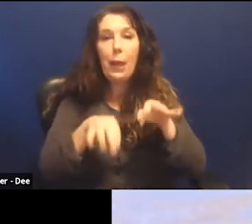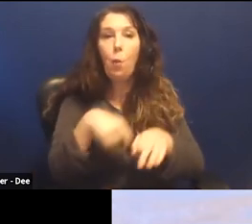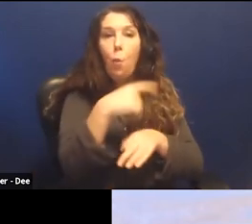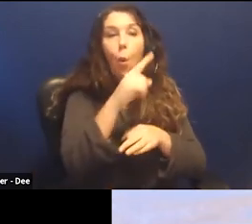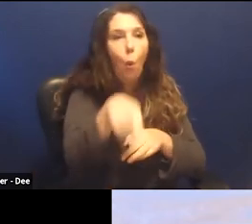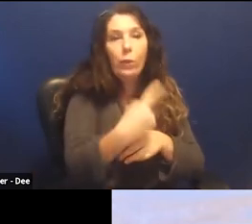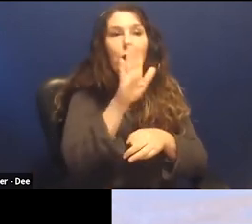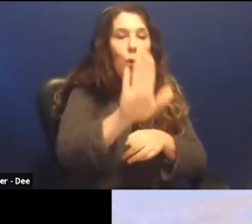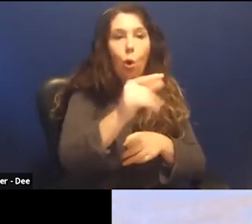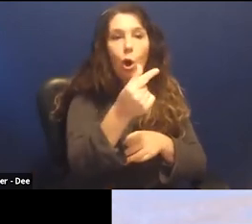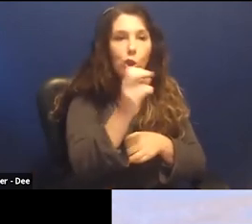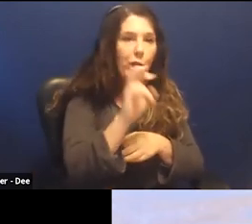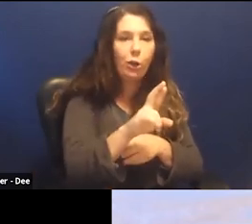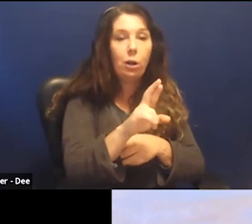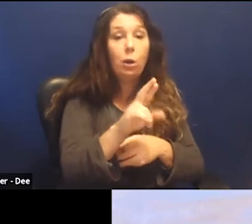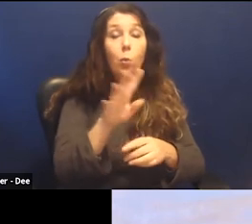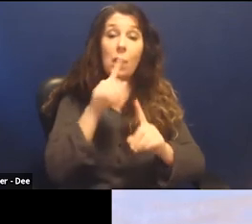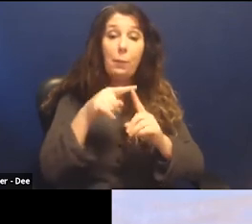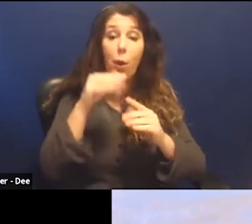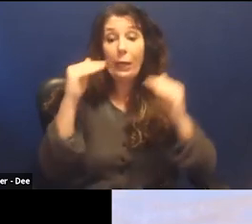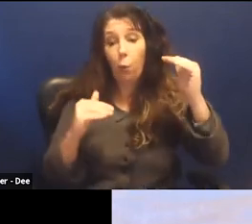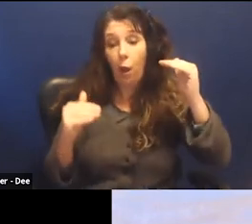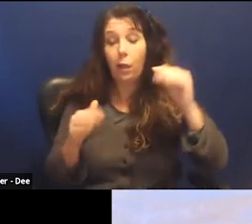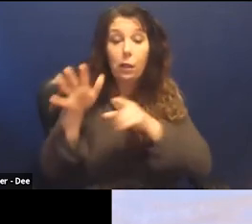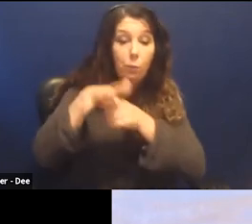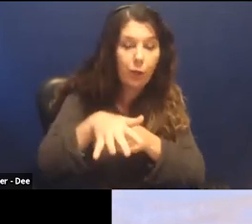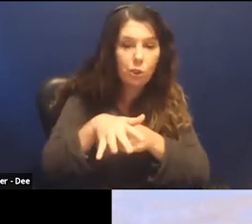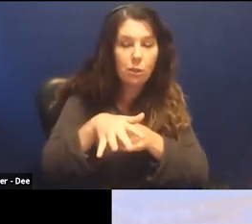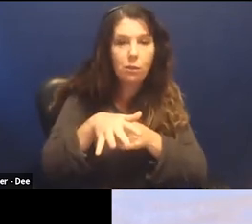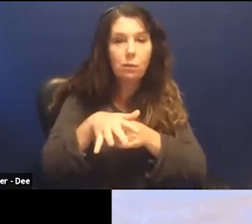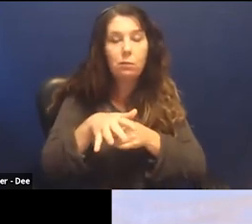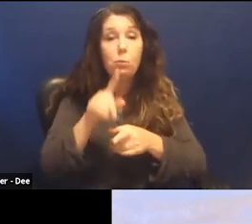So when we're talking about inequality or oppression I'm or privilege for that matter.